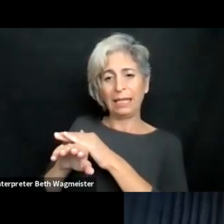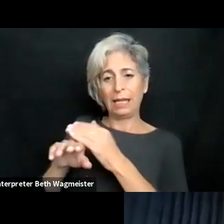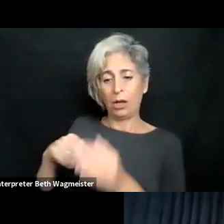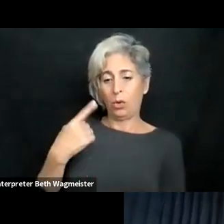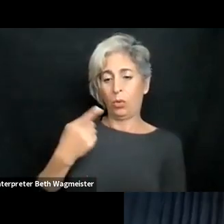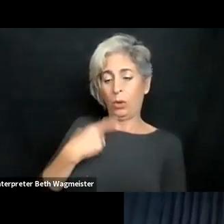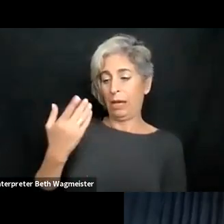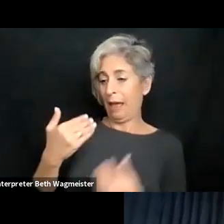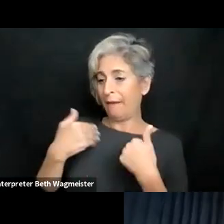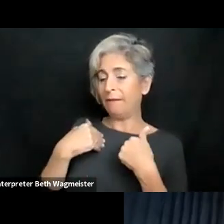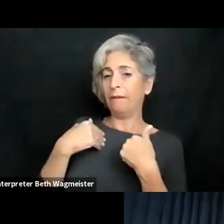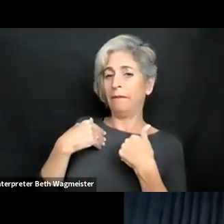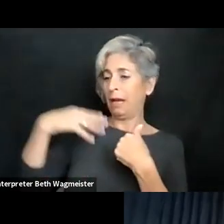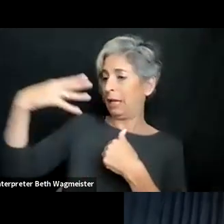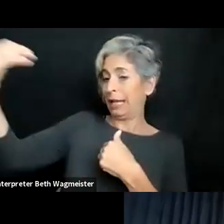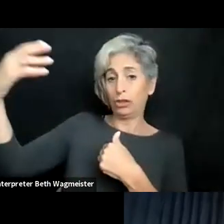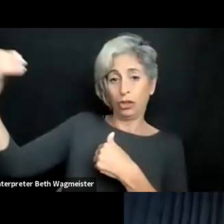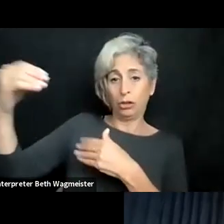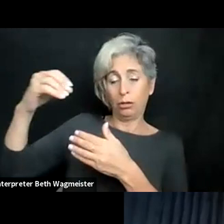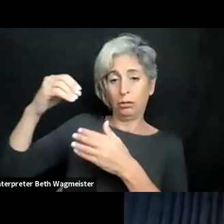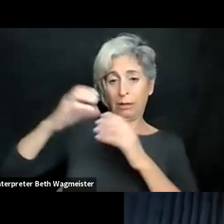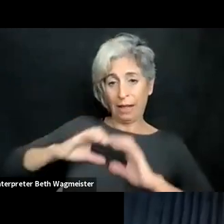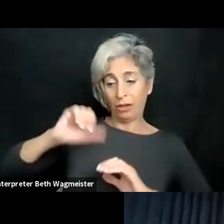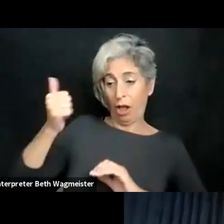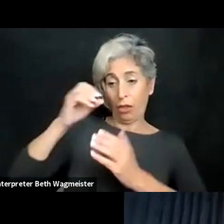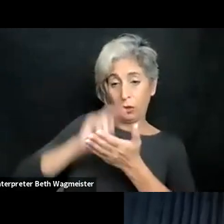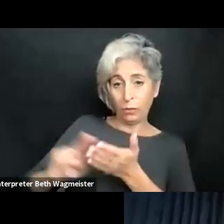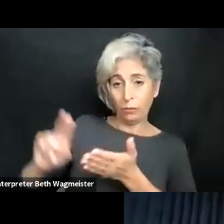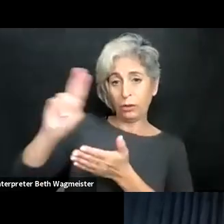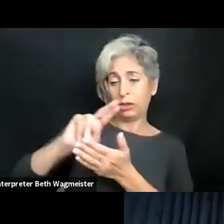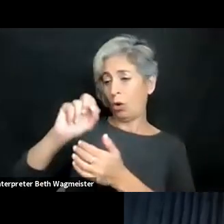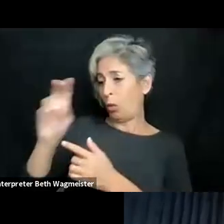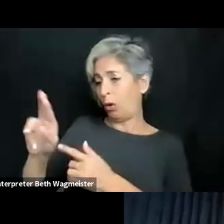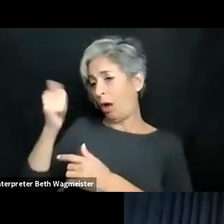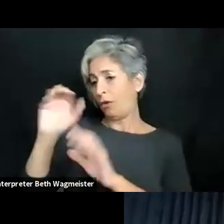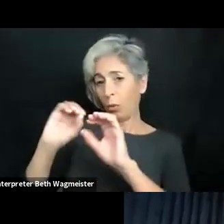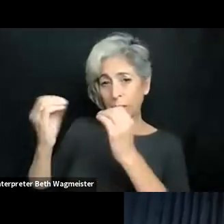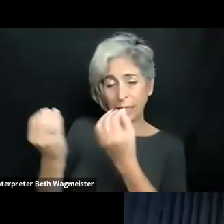director of a competent center for accessibility,